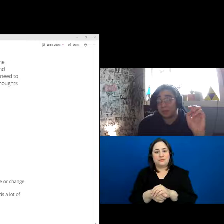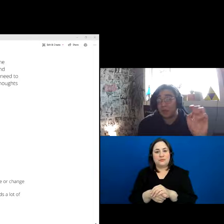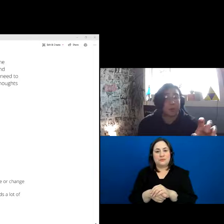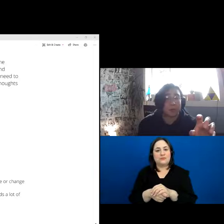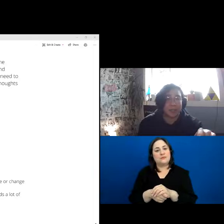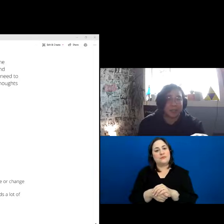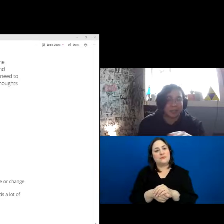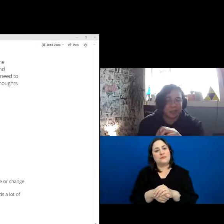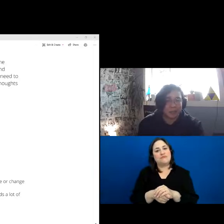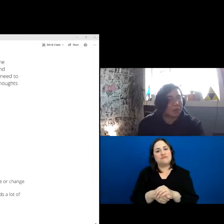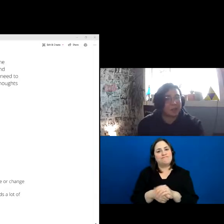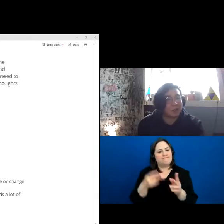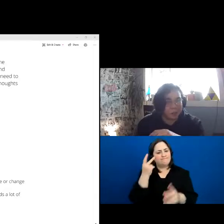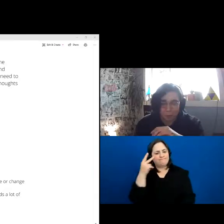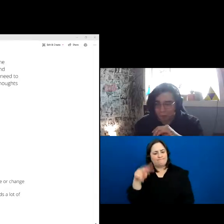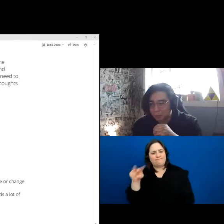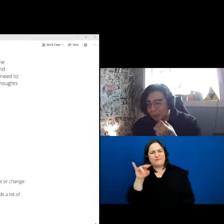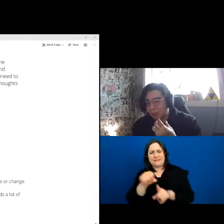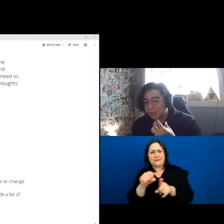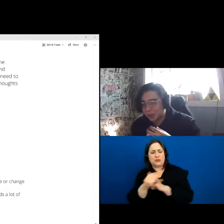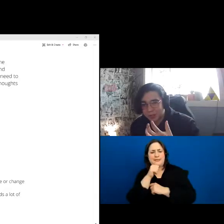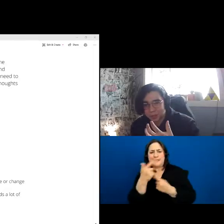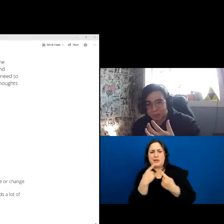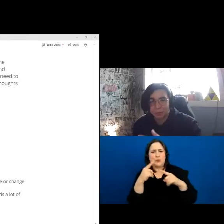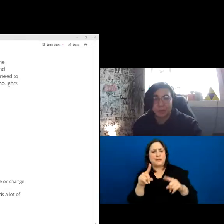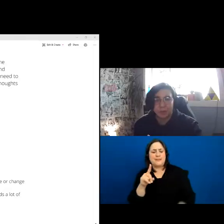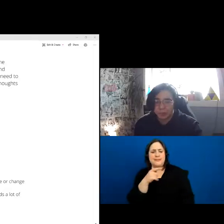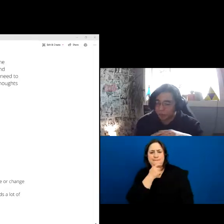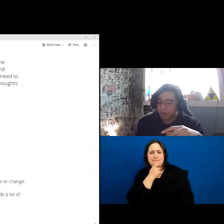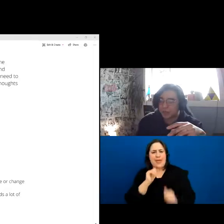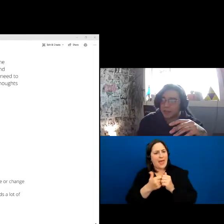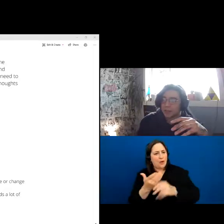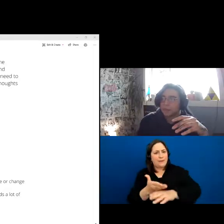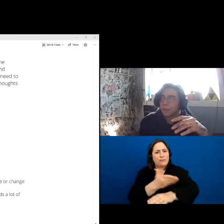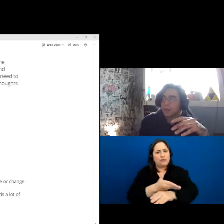not working and it's very clearly not working, what can we do to improve this process?